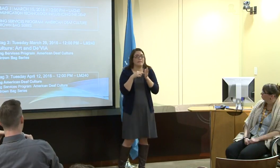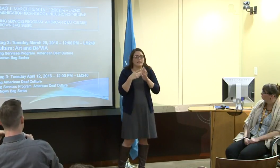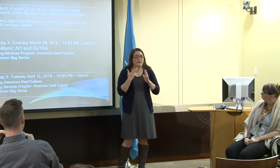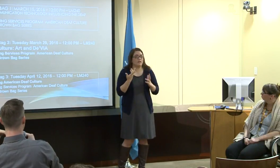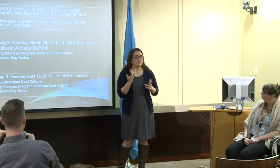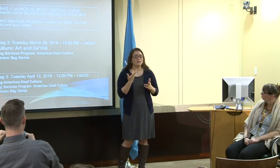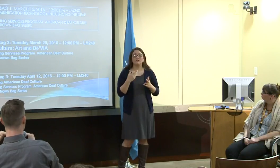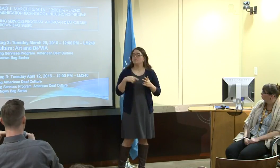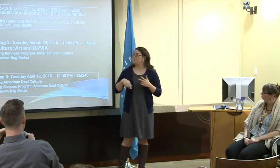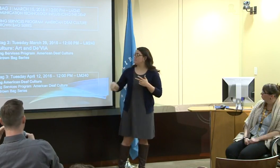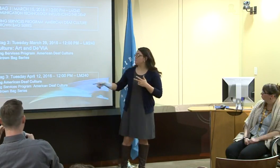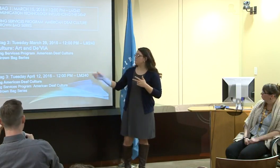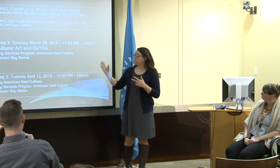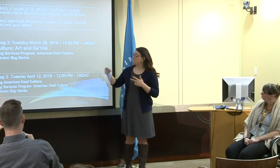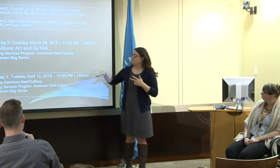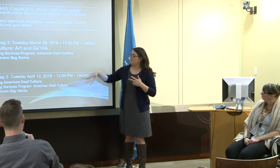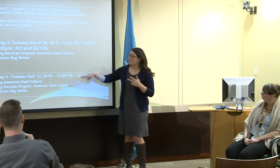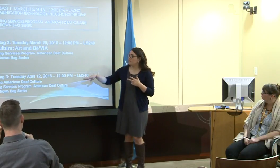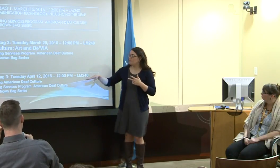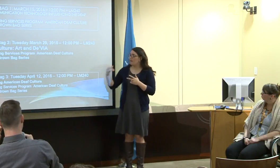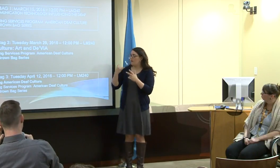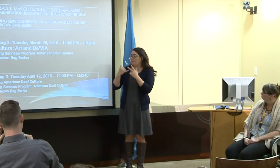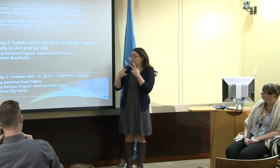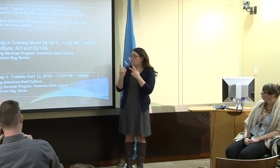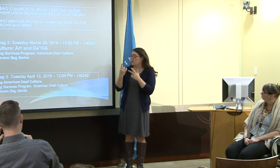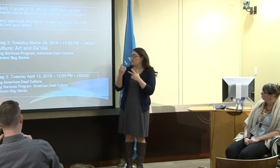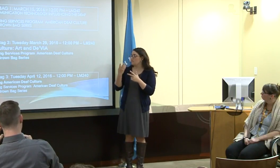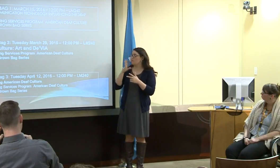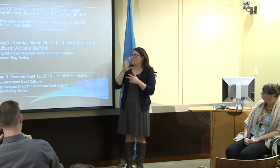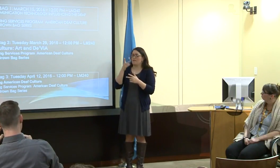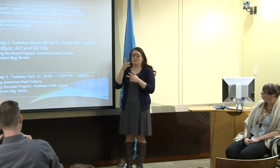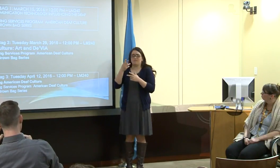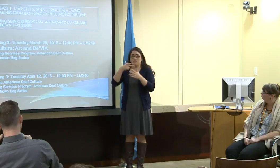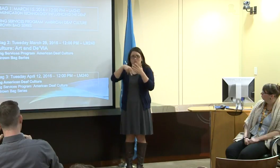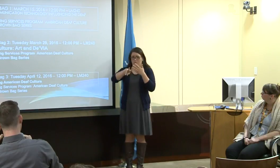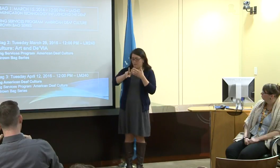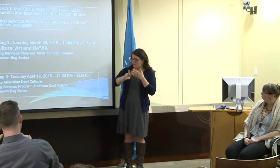what it represented, and some of the behind meanings for deaf art.